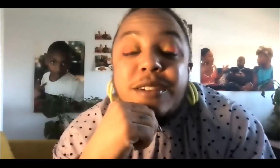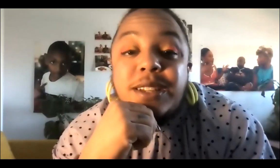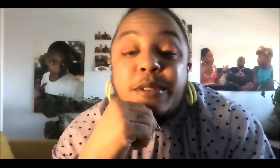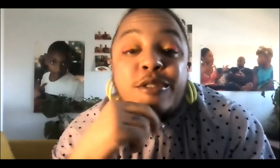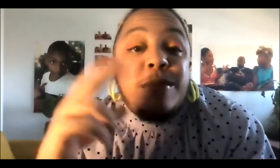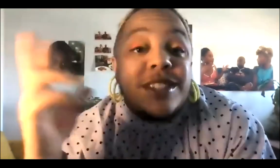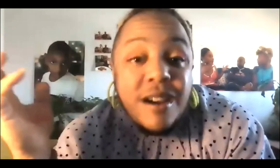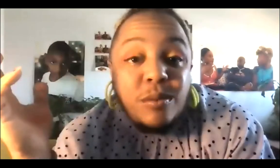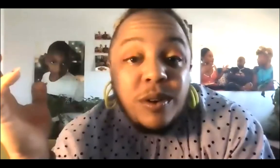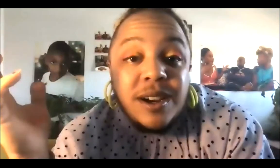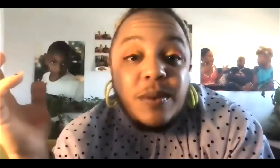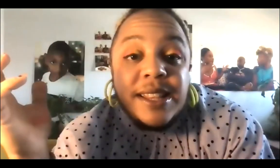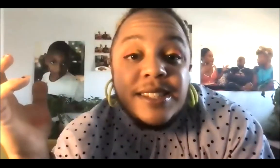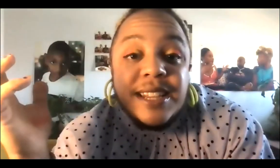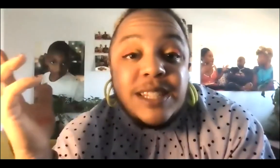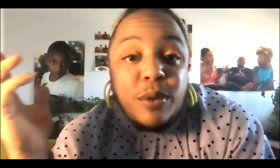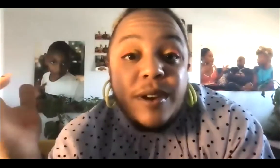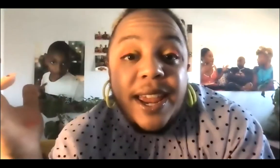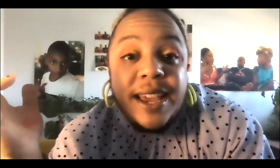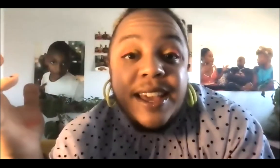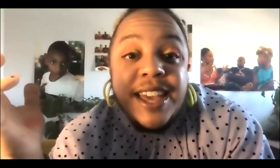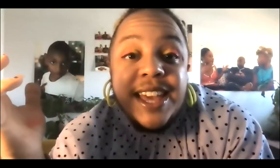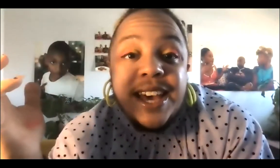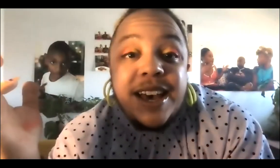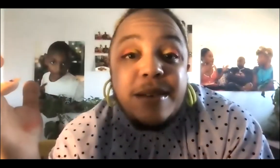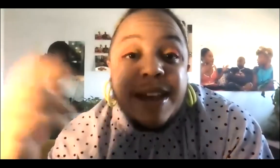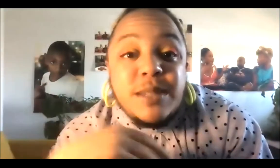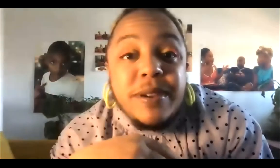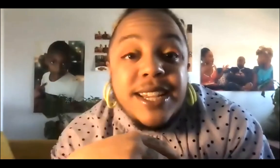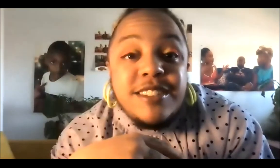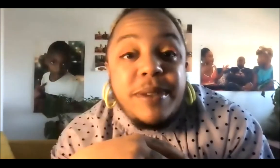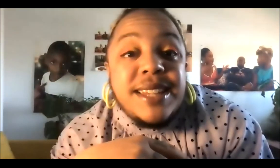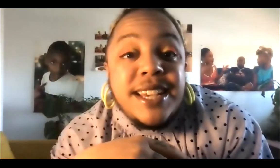A lot of my early performance art work was exploring my experience of being a